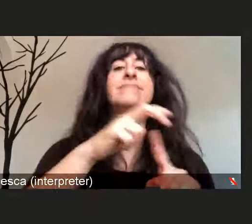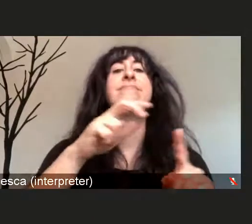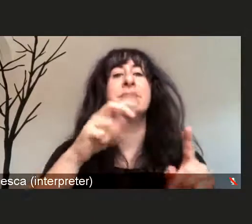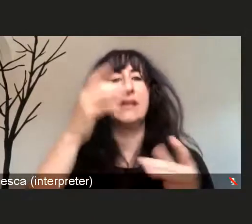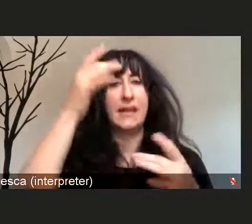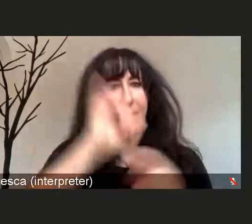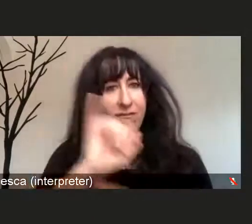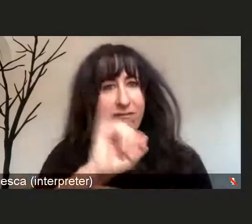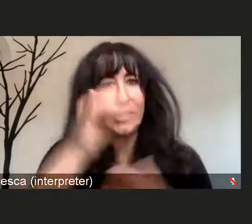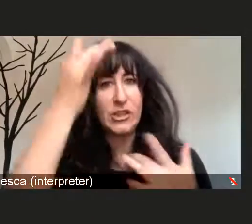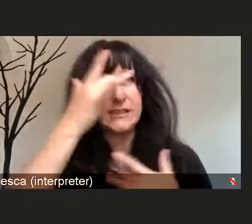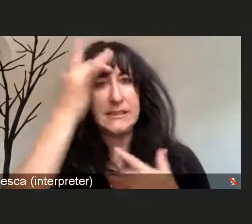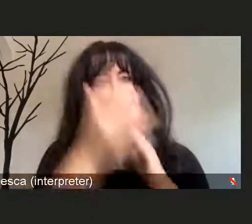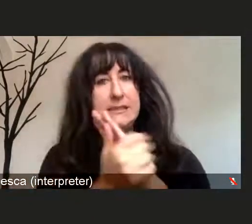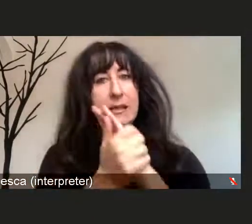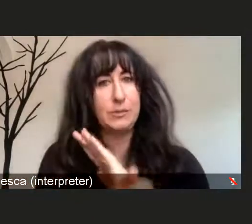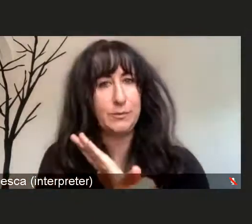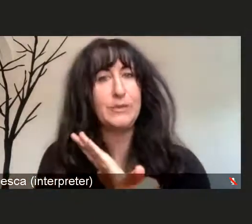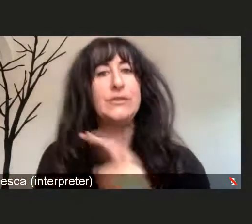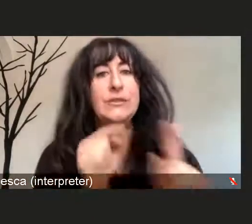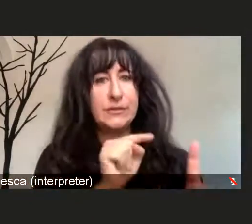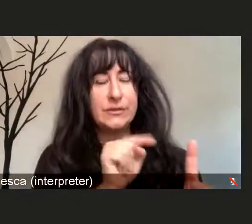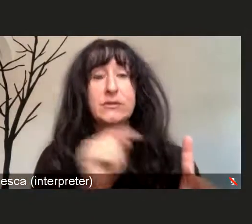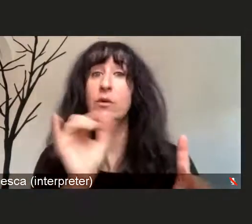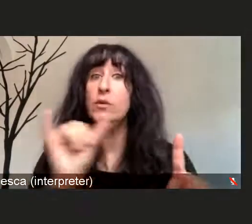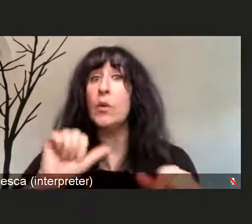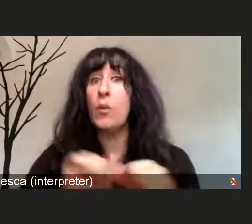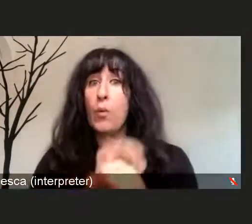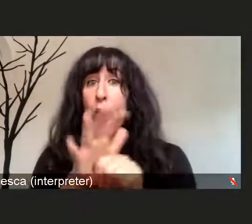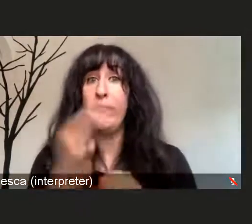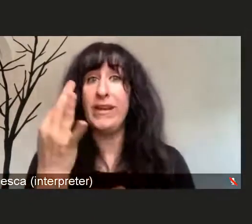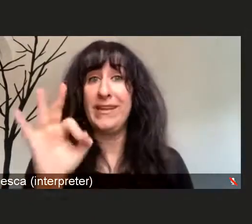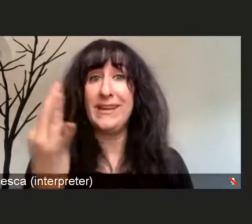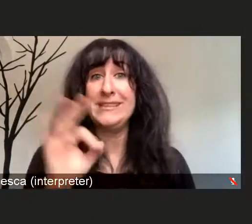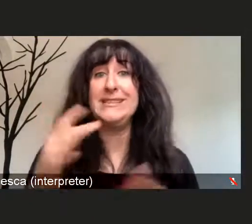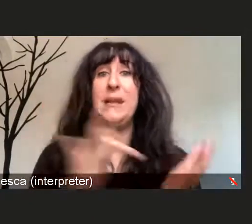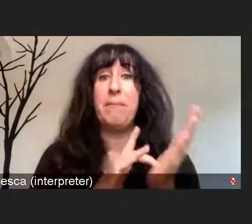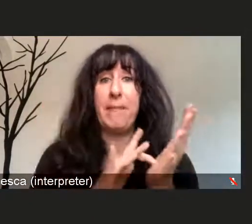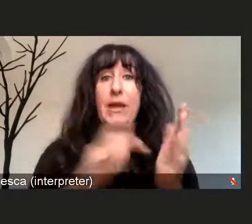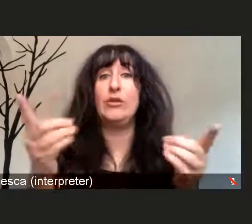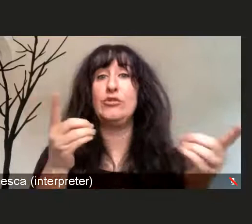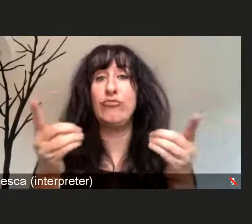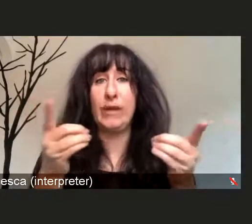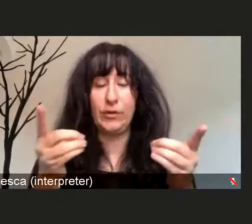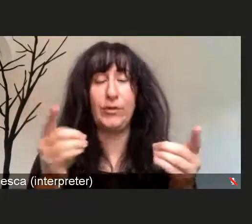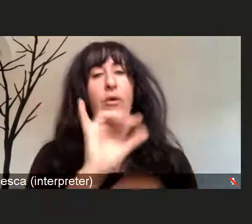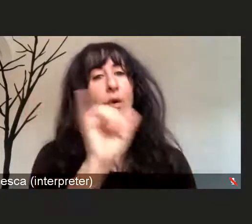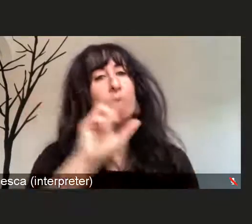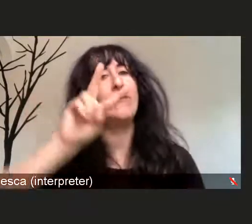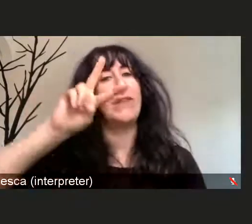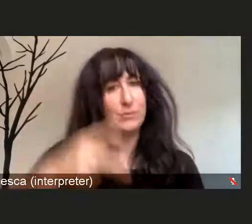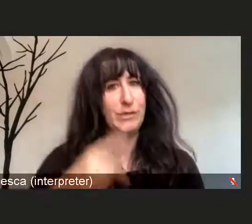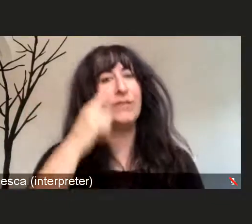he is the COVID-19 medical director, and he is now the Vice President for Population and Community Health.